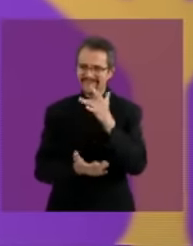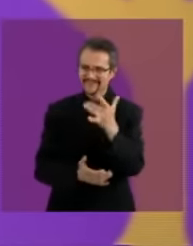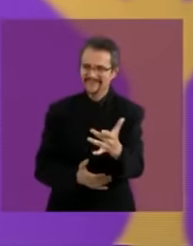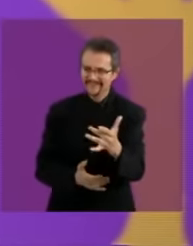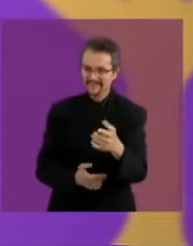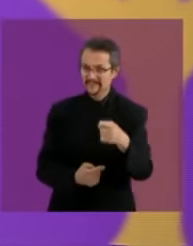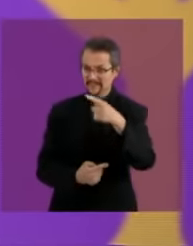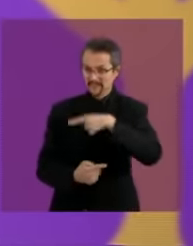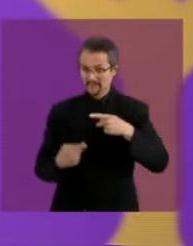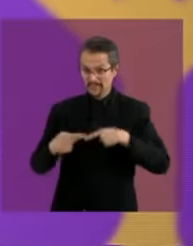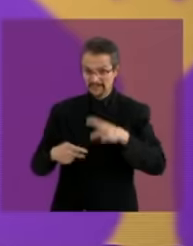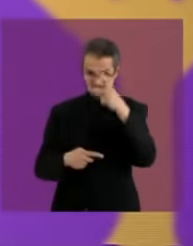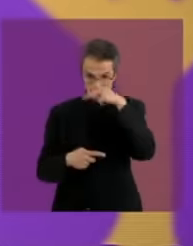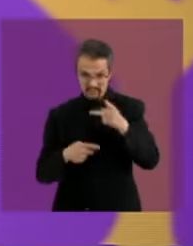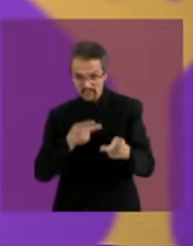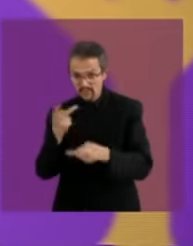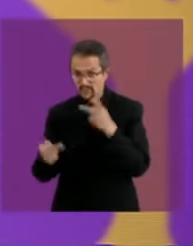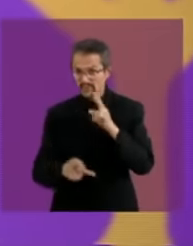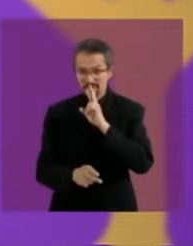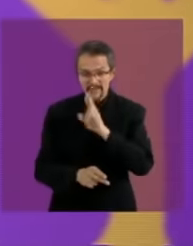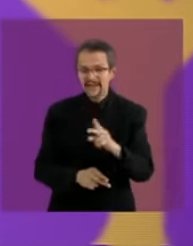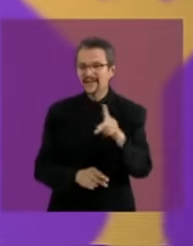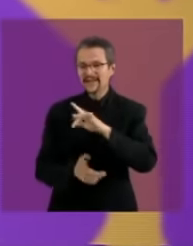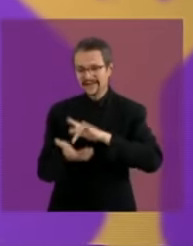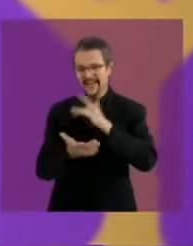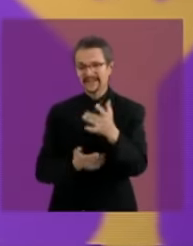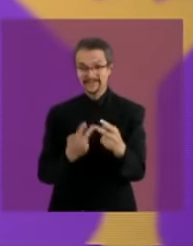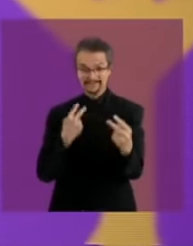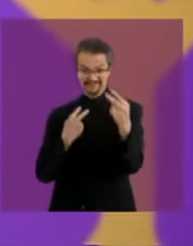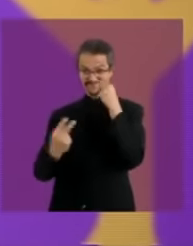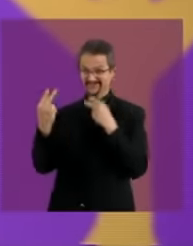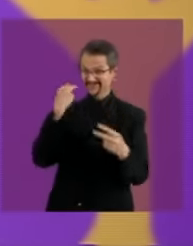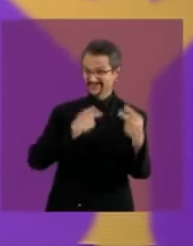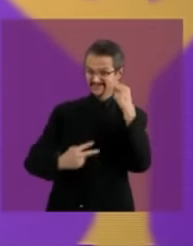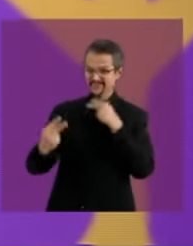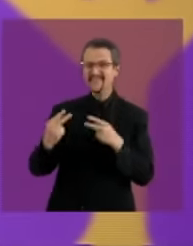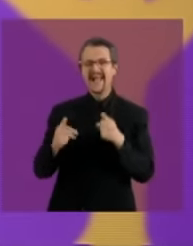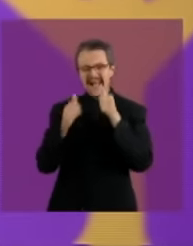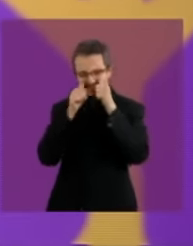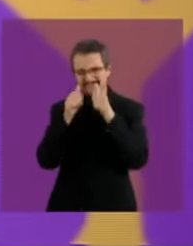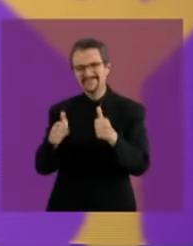their questions and to you who see us, listen to us and who followed this first debate. through